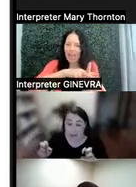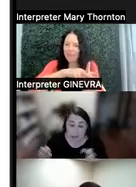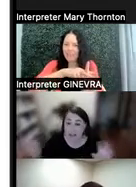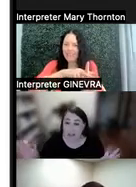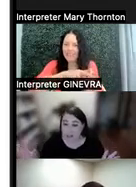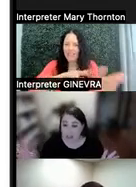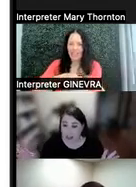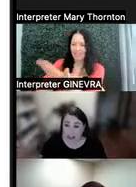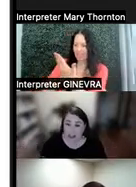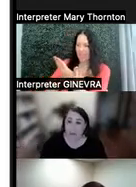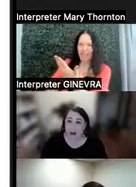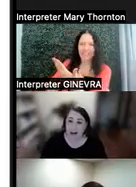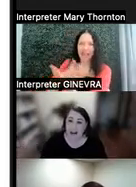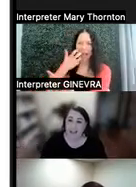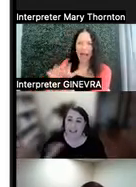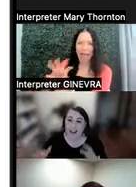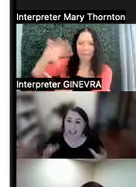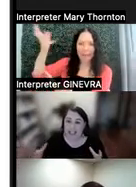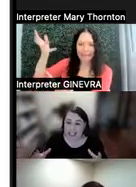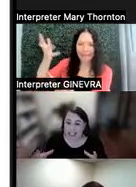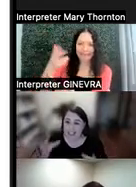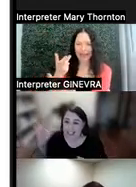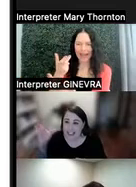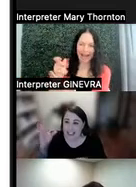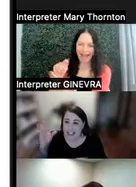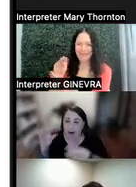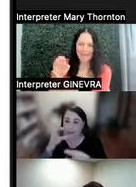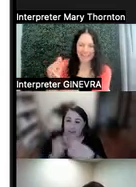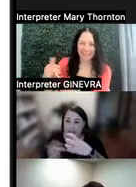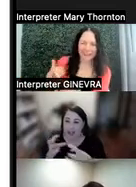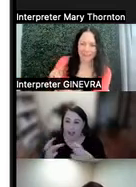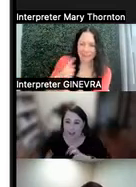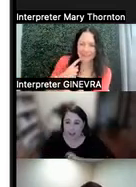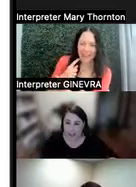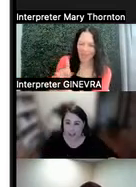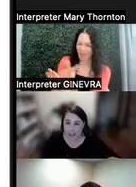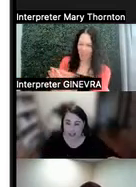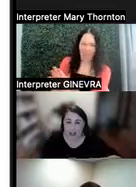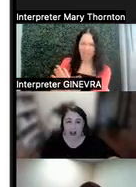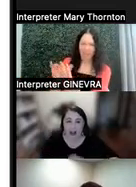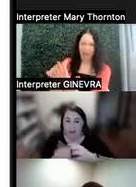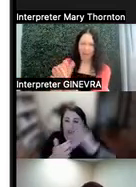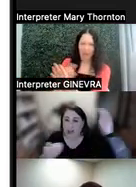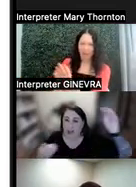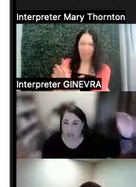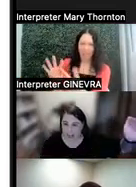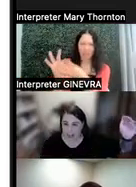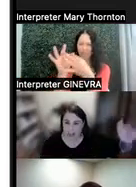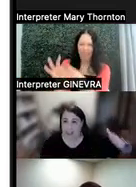as the kids say, where it's not as easy to see how all of these thoughts are related in a coherent--